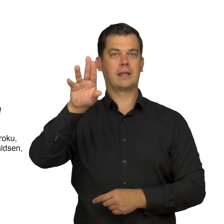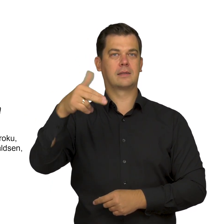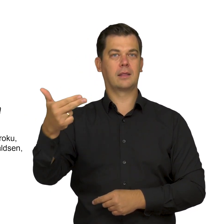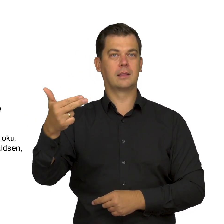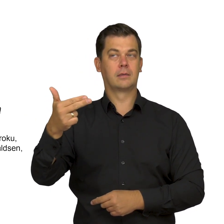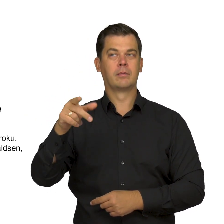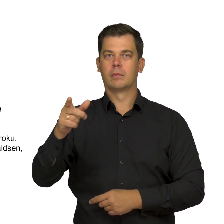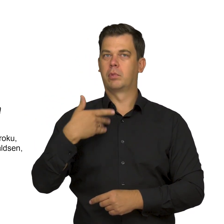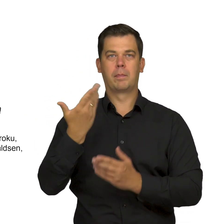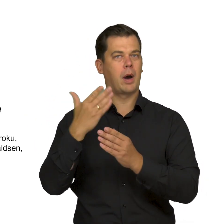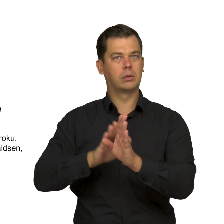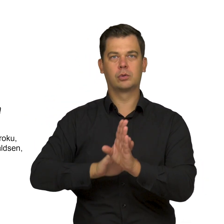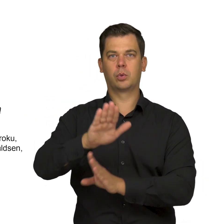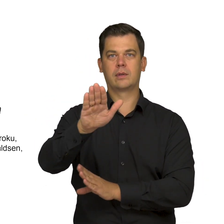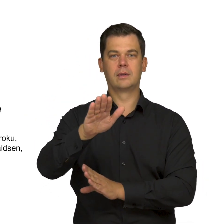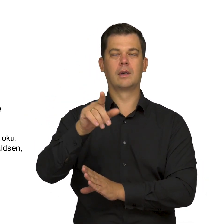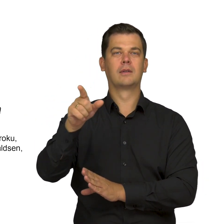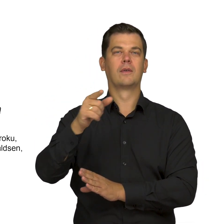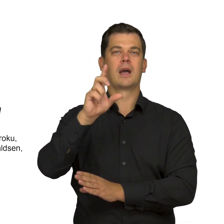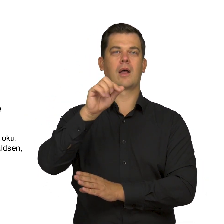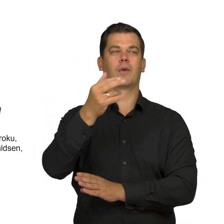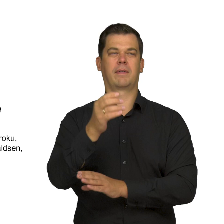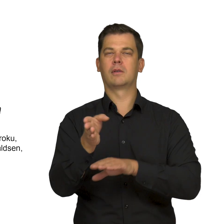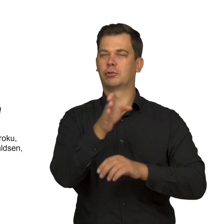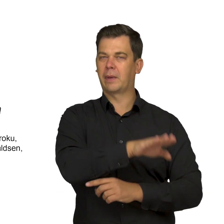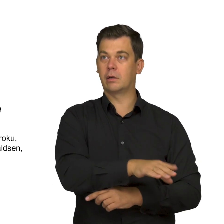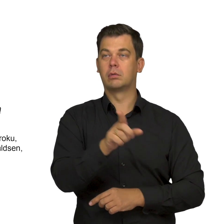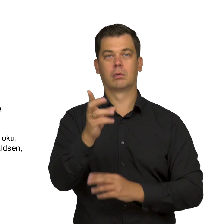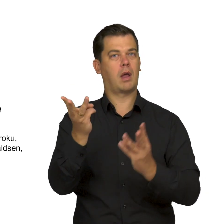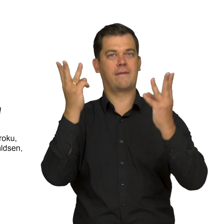basically the most important one after Canova's death –